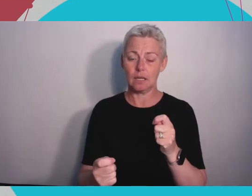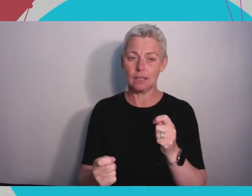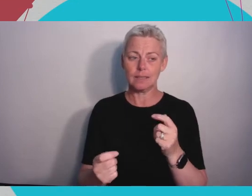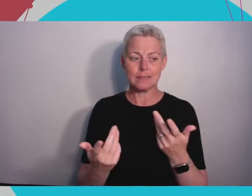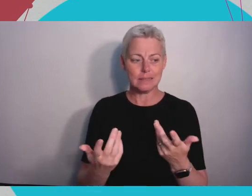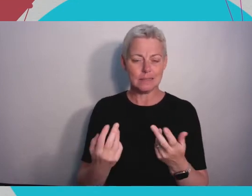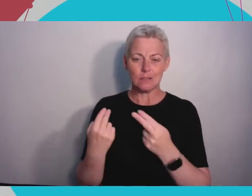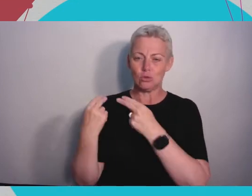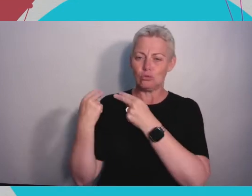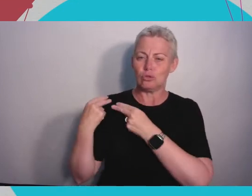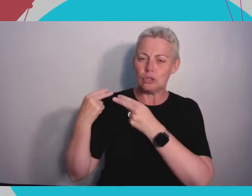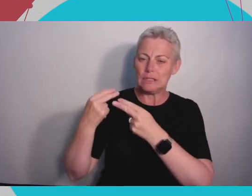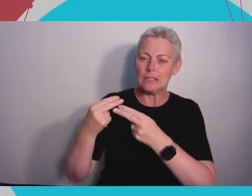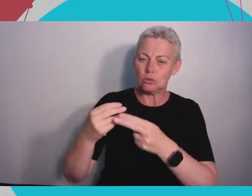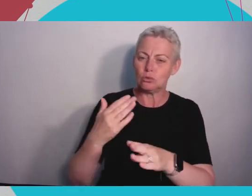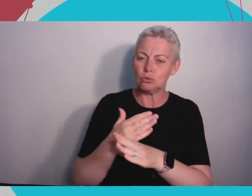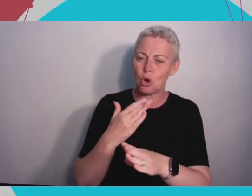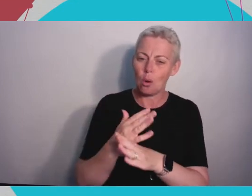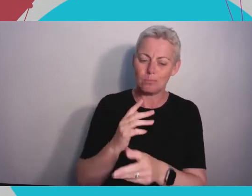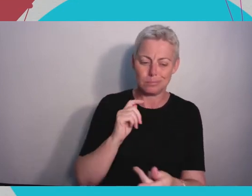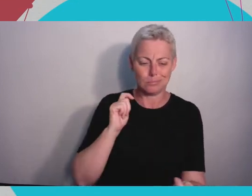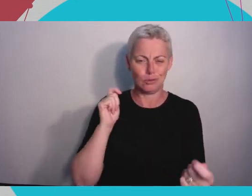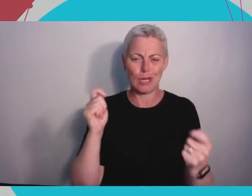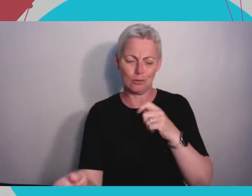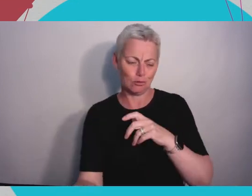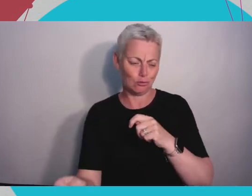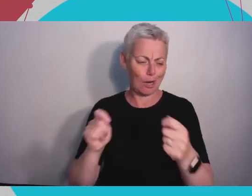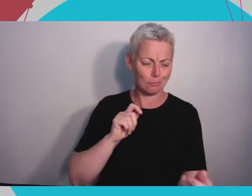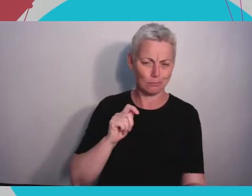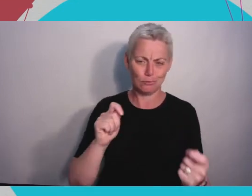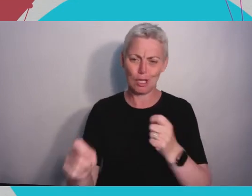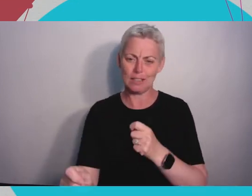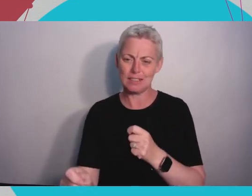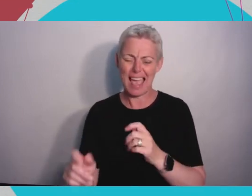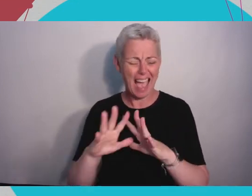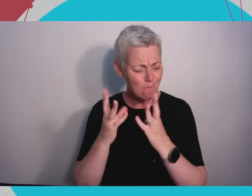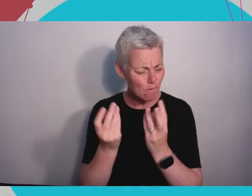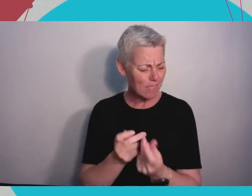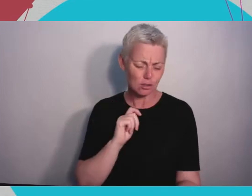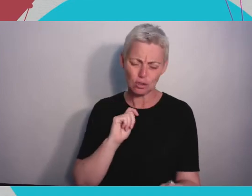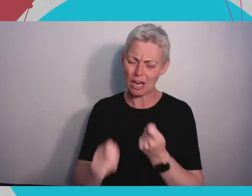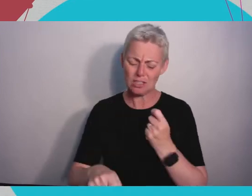the world functions is changing, but then massively accelerated by the pandemic as